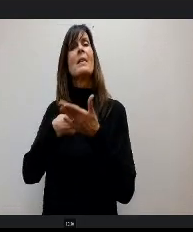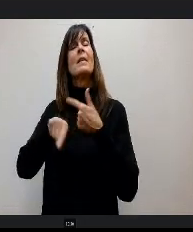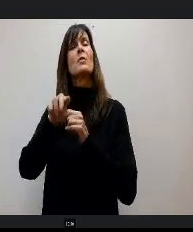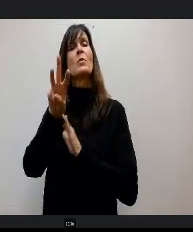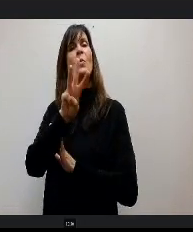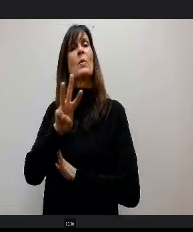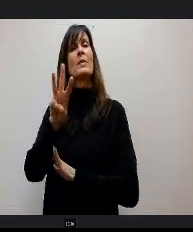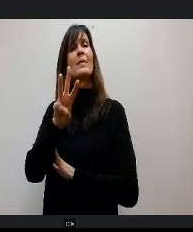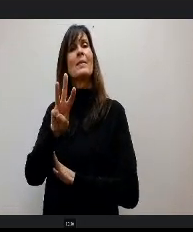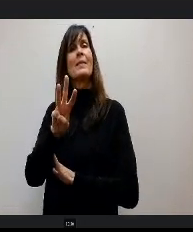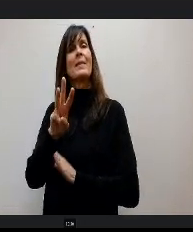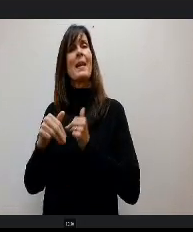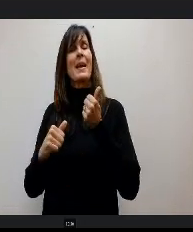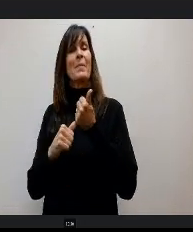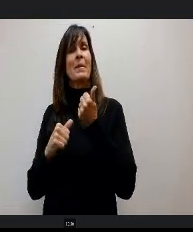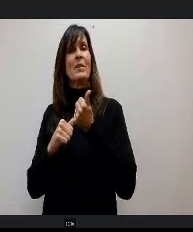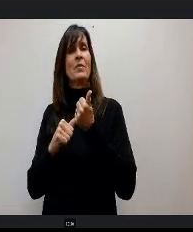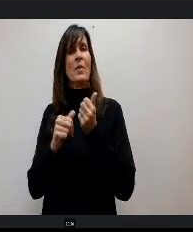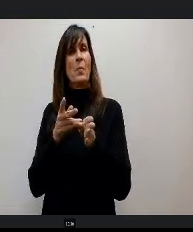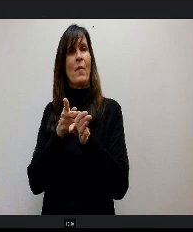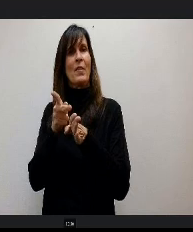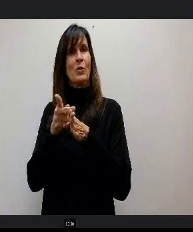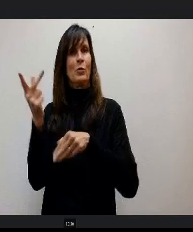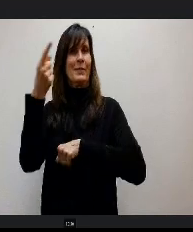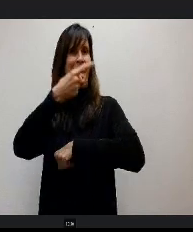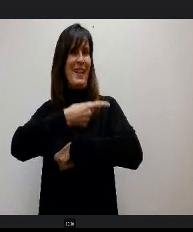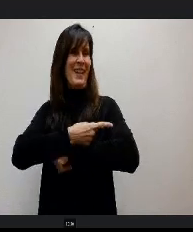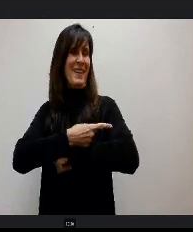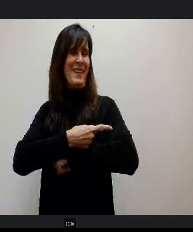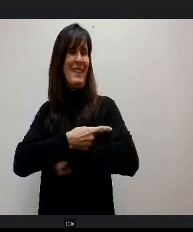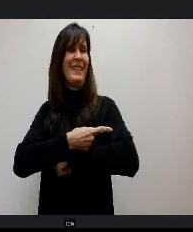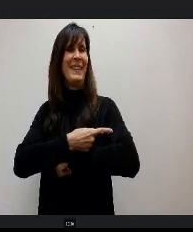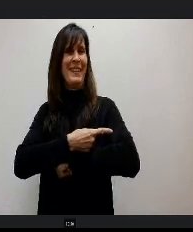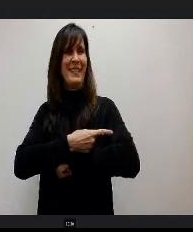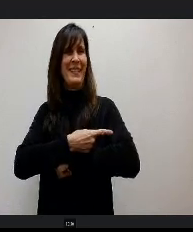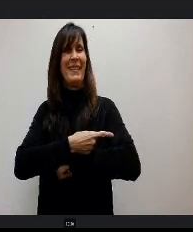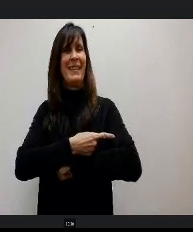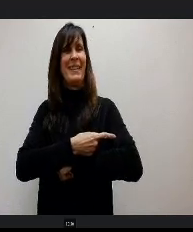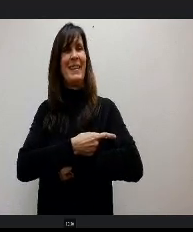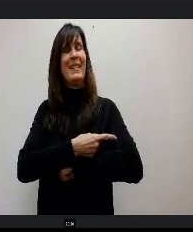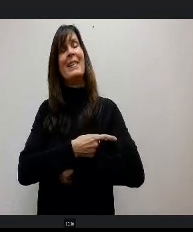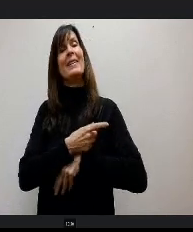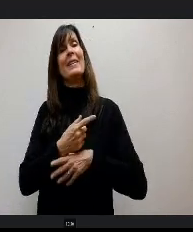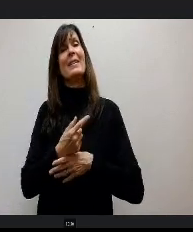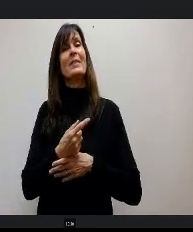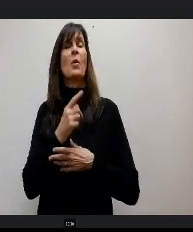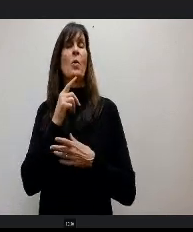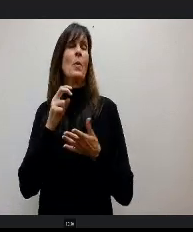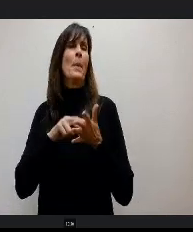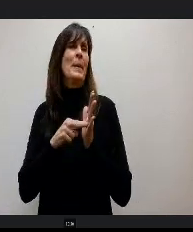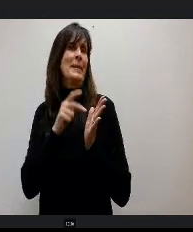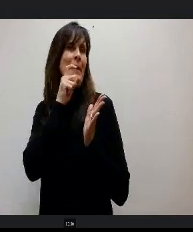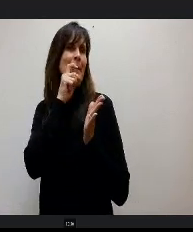Administrative Professionals Day, so in old fashioned terms, Secretary Day and